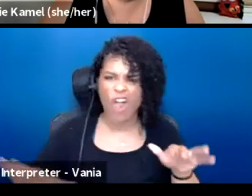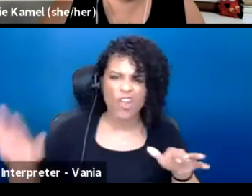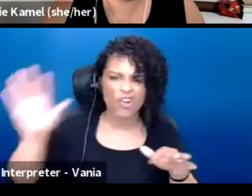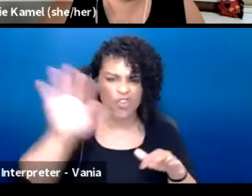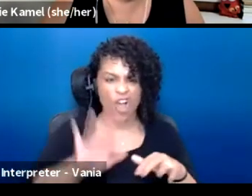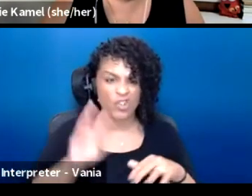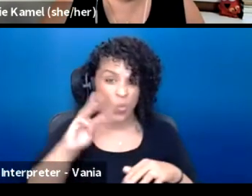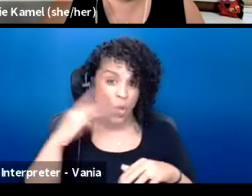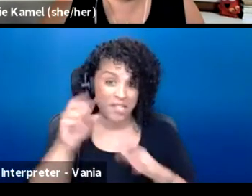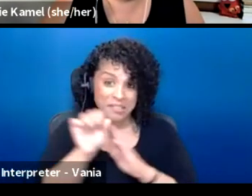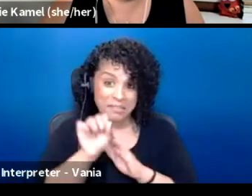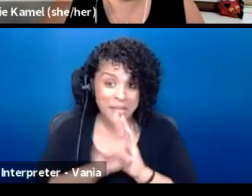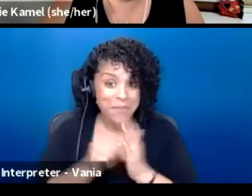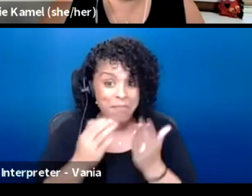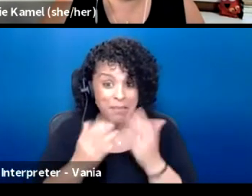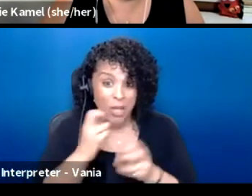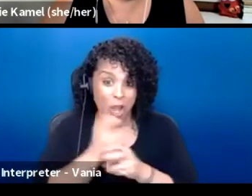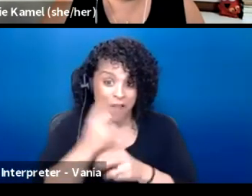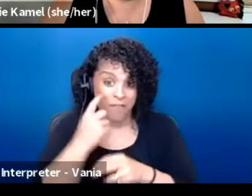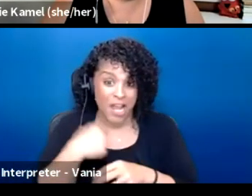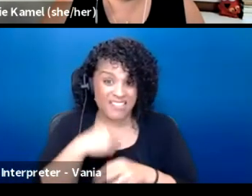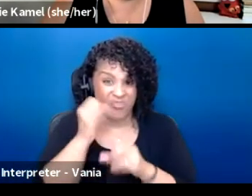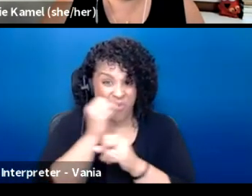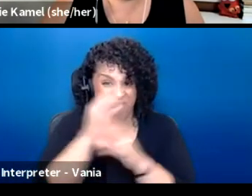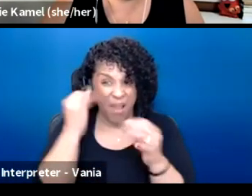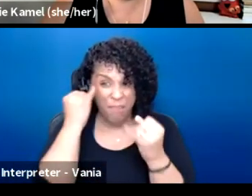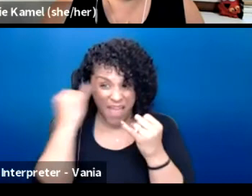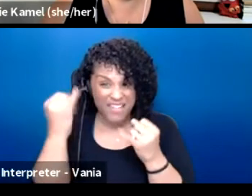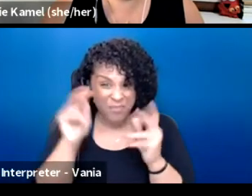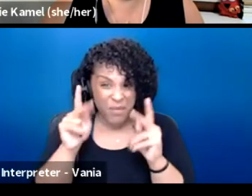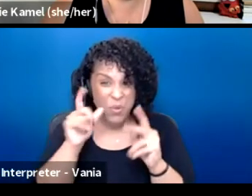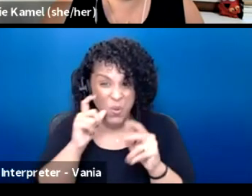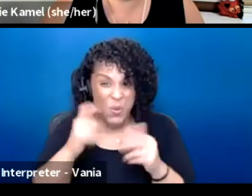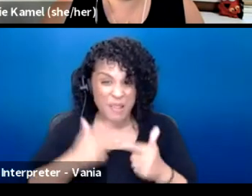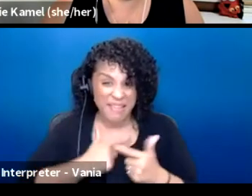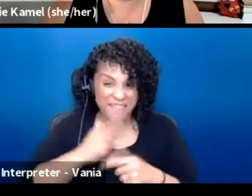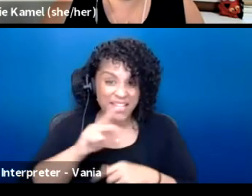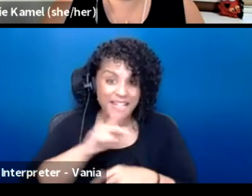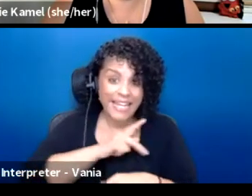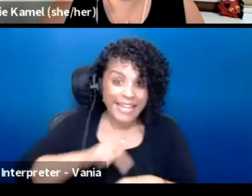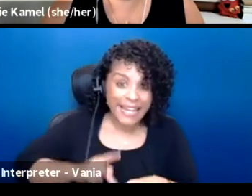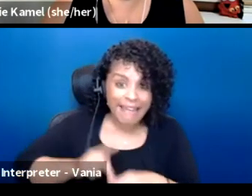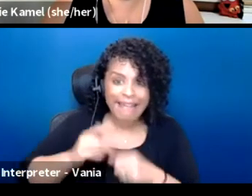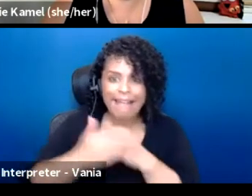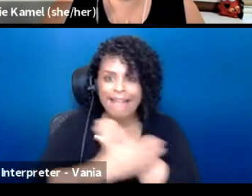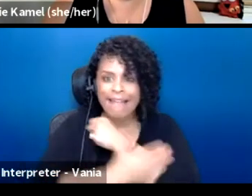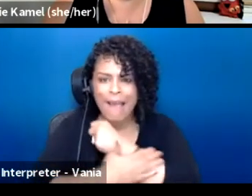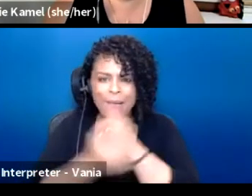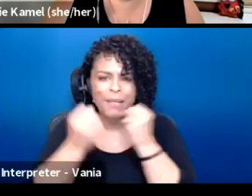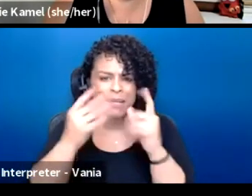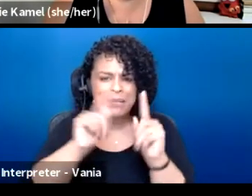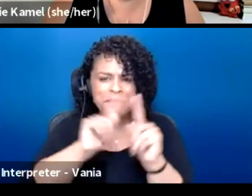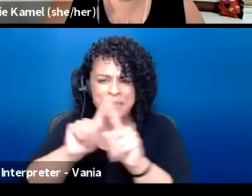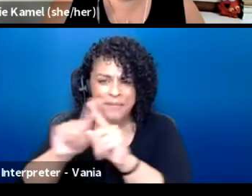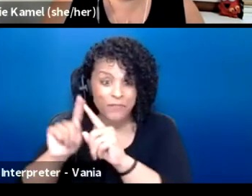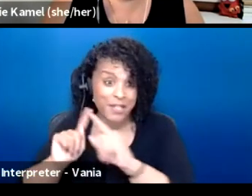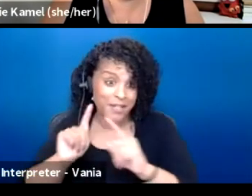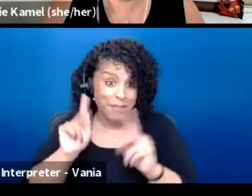I mean, it may be a little hard for us to imagine those of us that live here in King County. And very specifically those of us who live in Seattle,